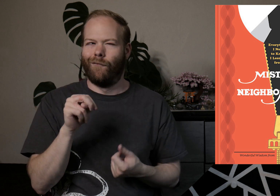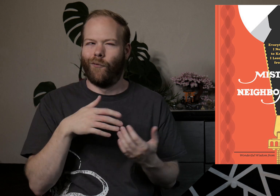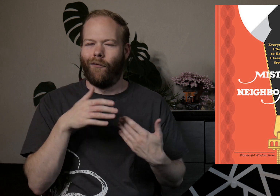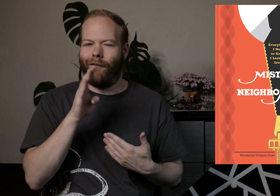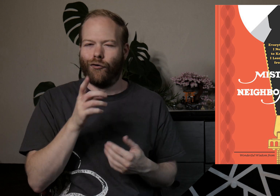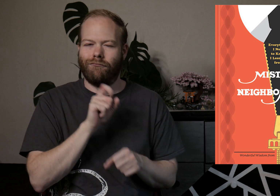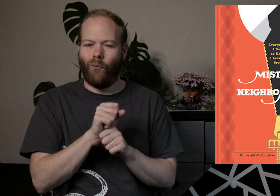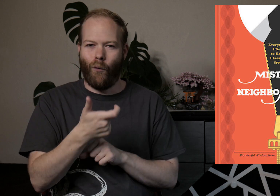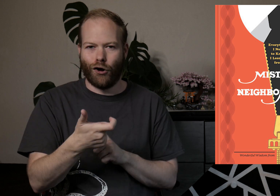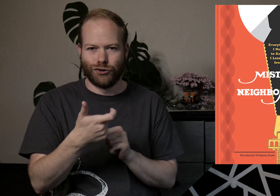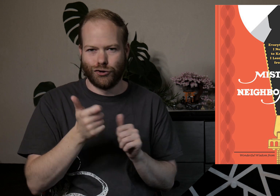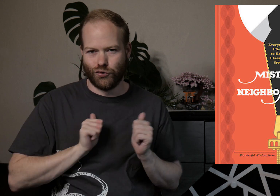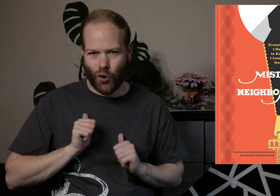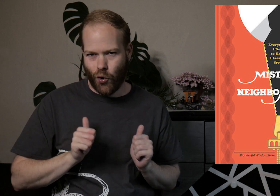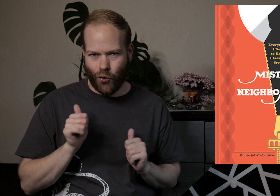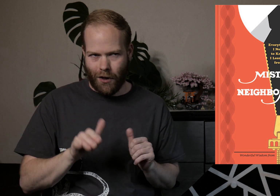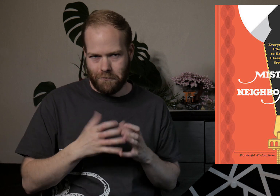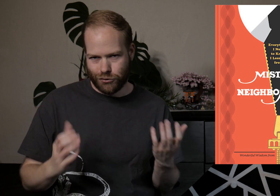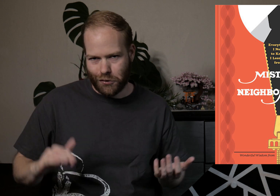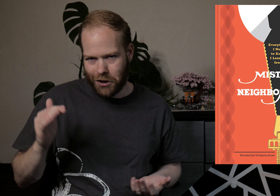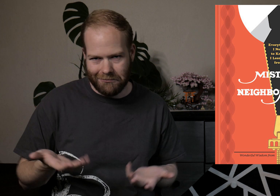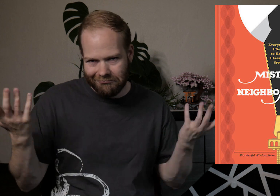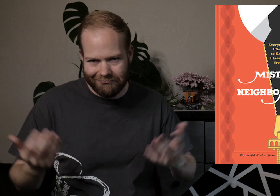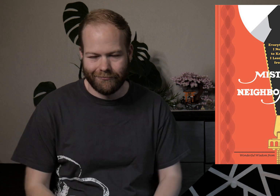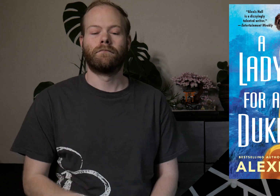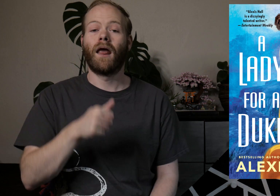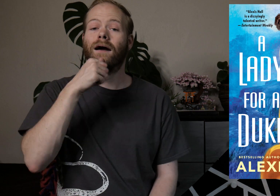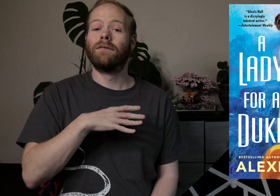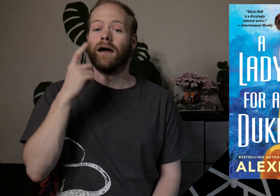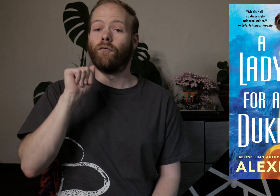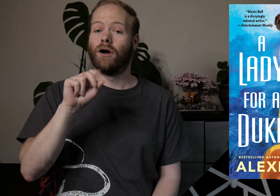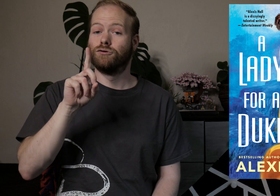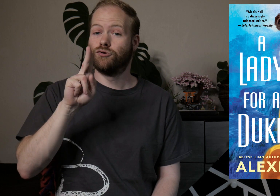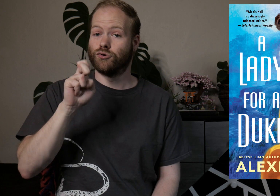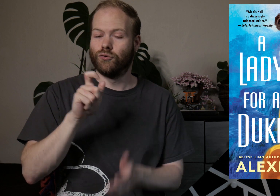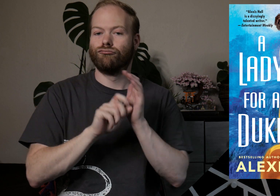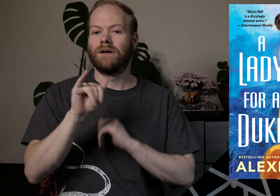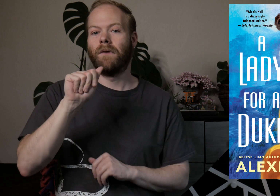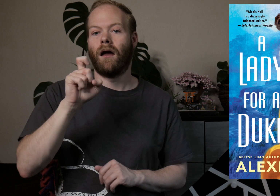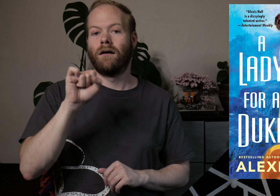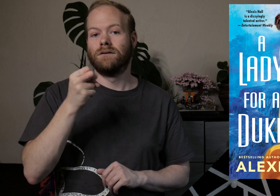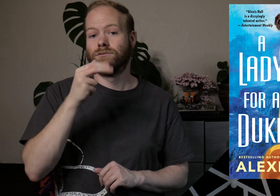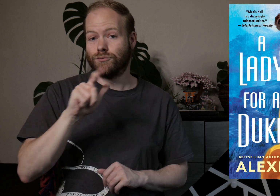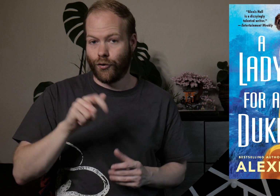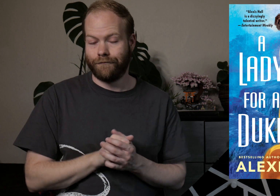even though I never really watched the show that much growing up. A Lady for a Duke by Alexis Hall.